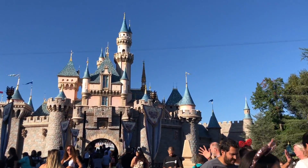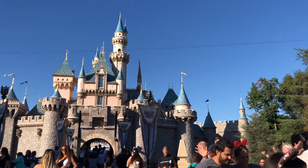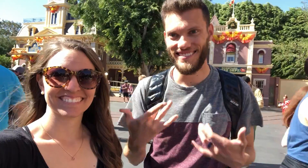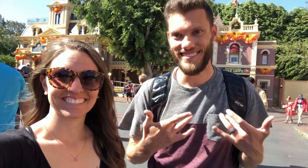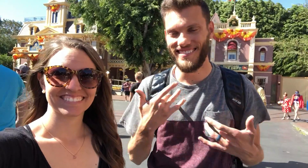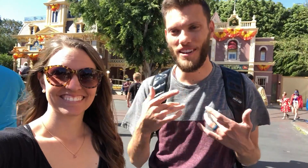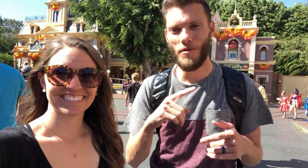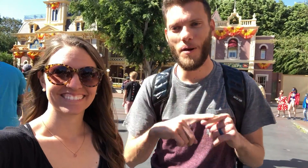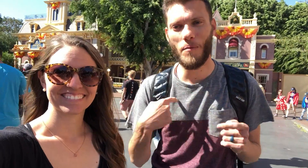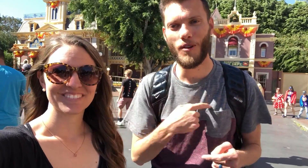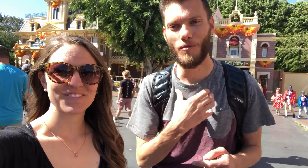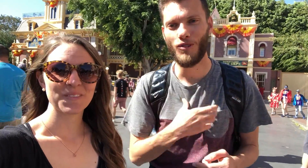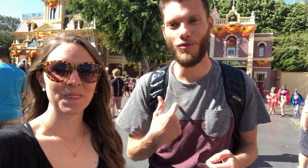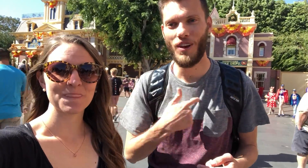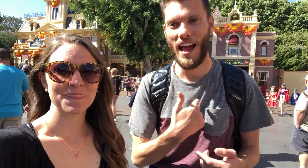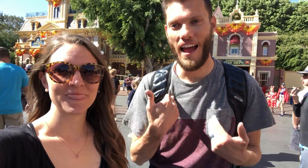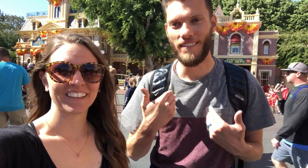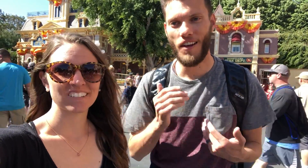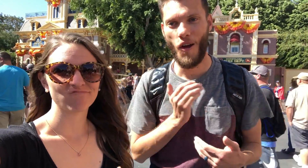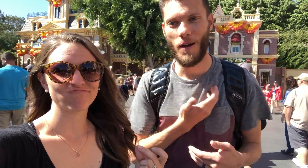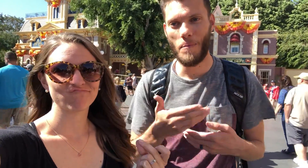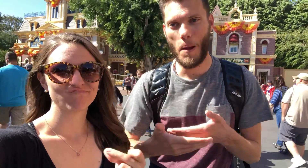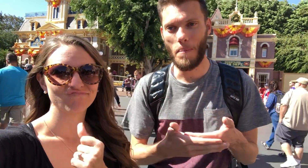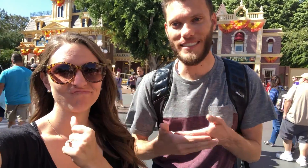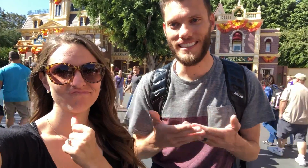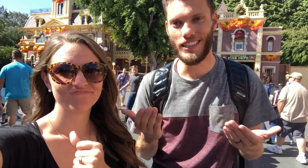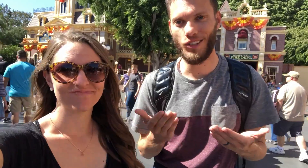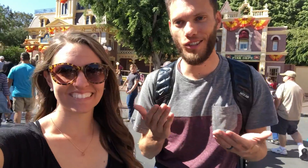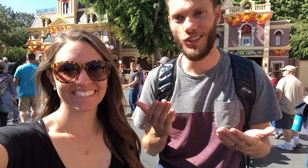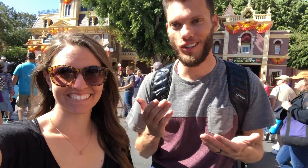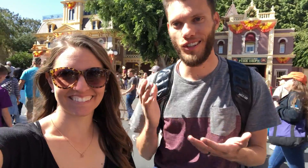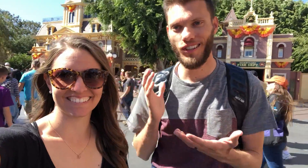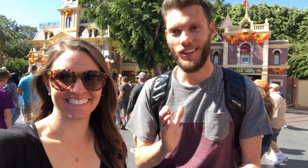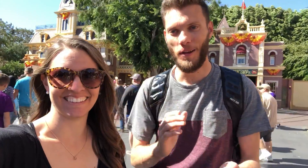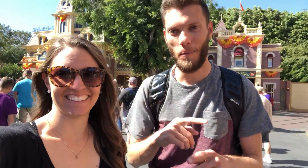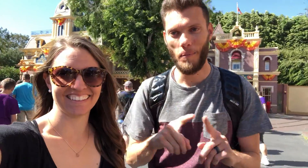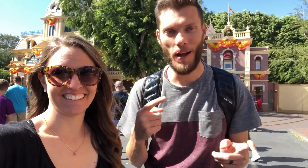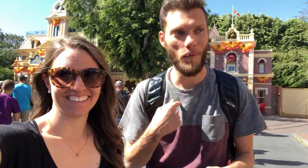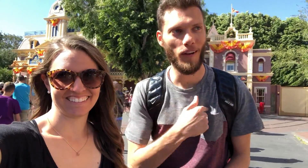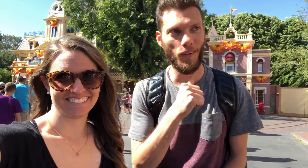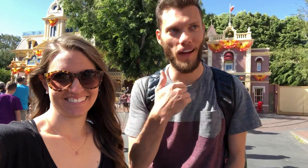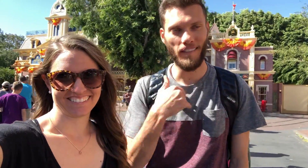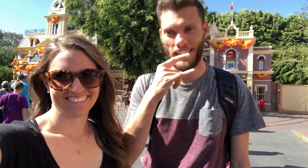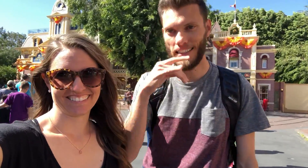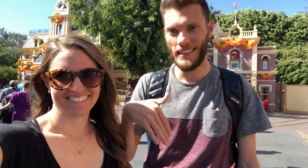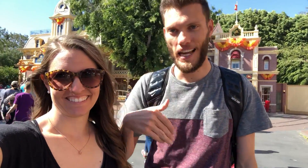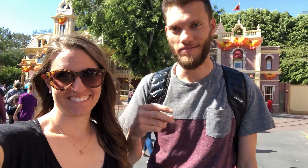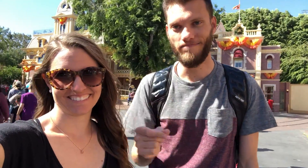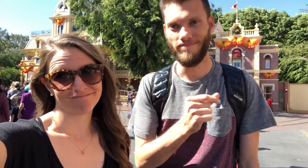We're excited. But we wish we had our baby here with us! But we don't have kids yet. Bummer!